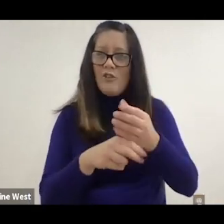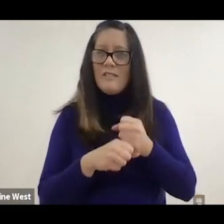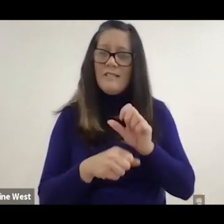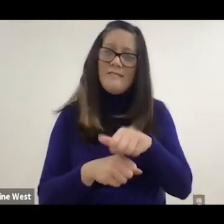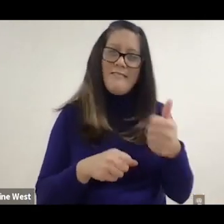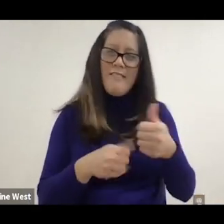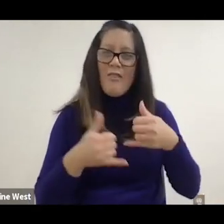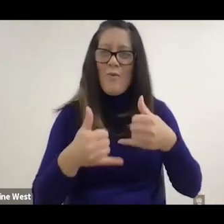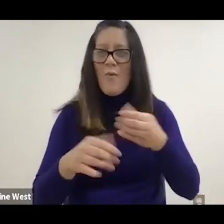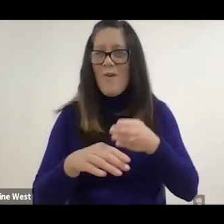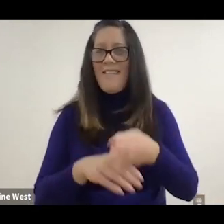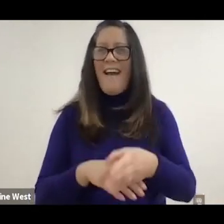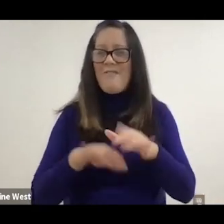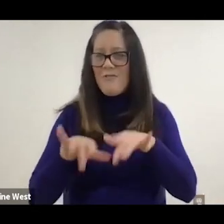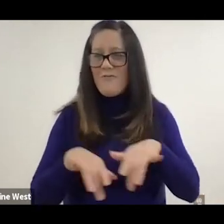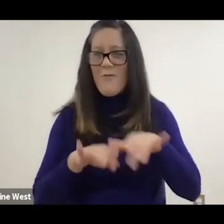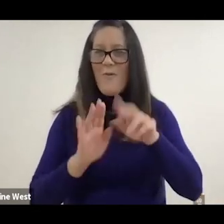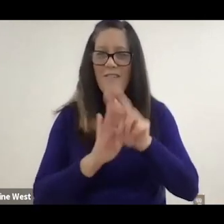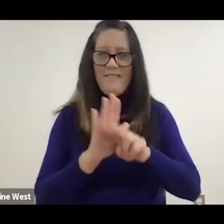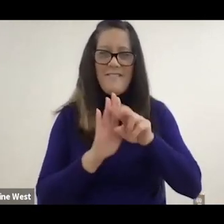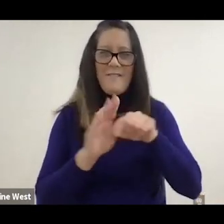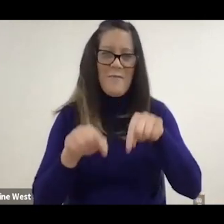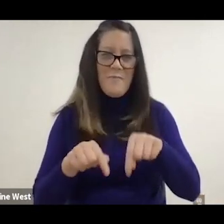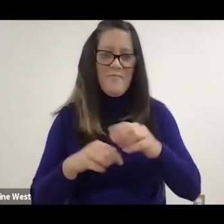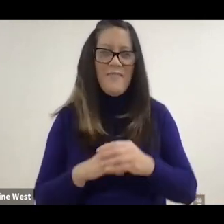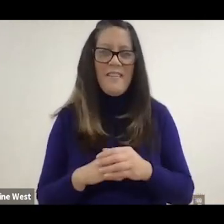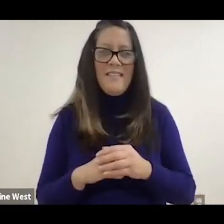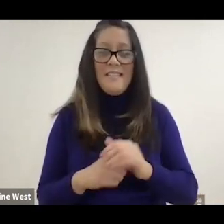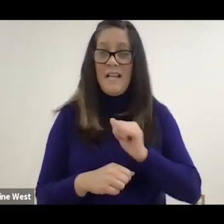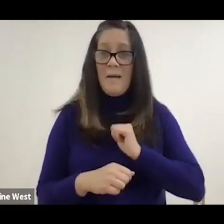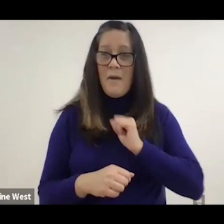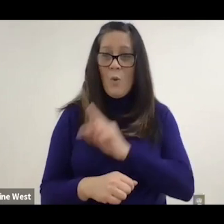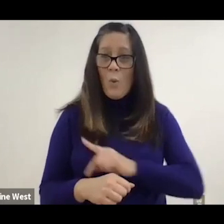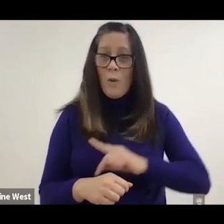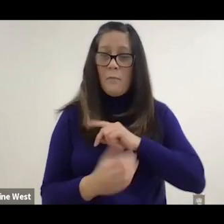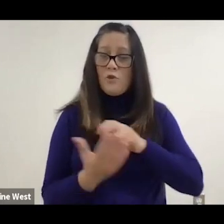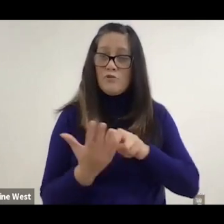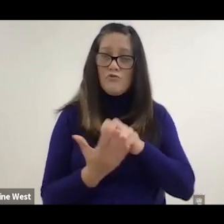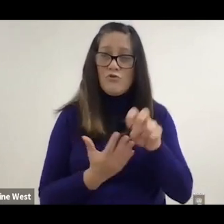after I recorded this video. In my own personal journey,